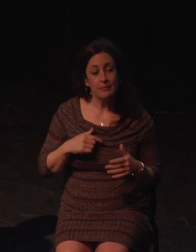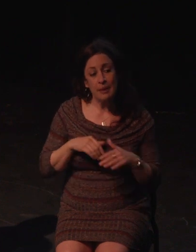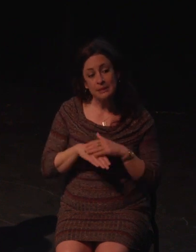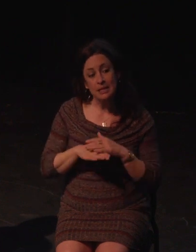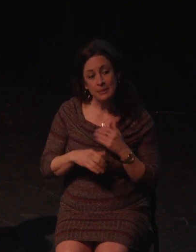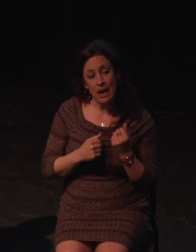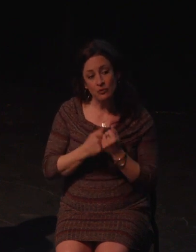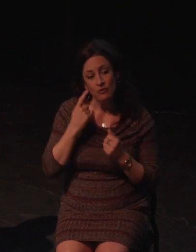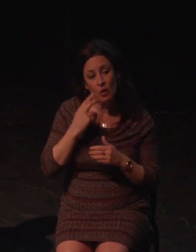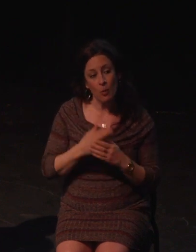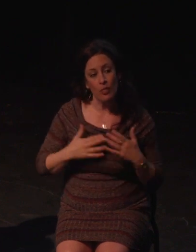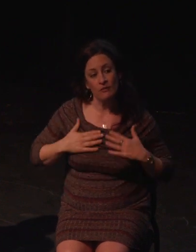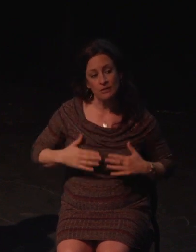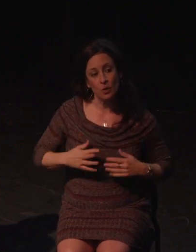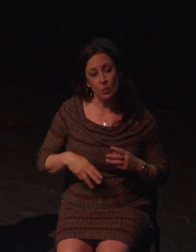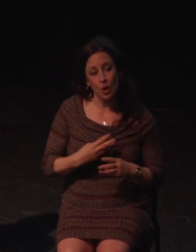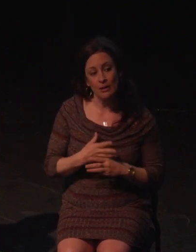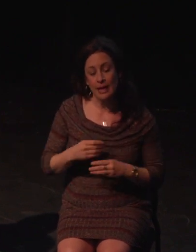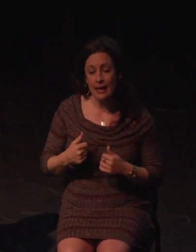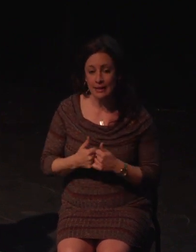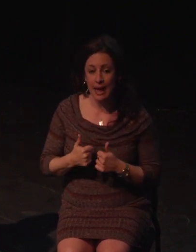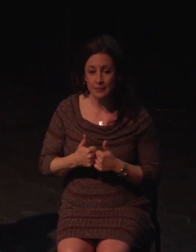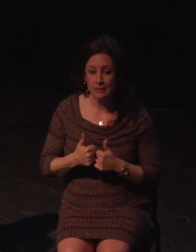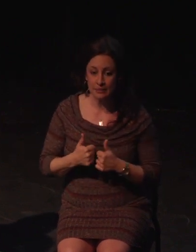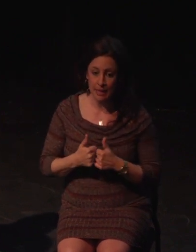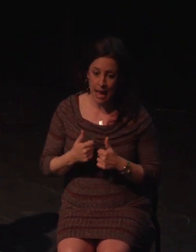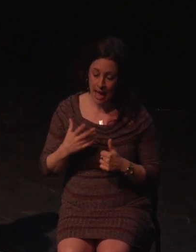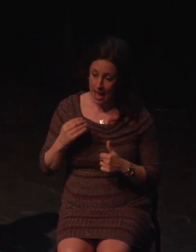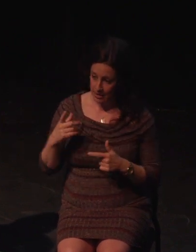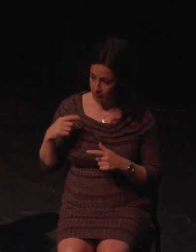but also to ask you to include me and those like me. So, this isn't the end.